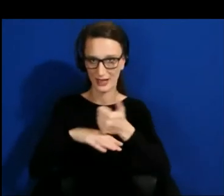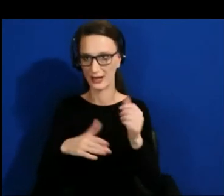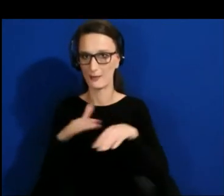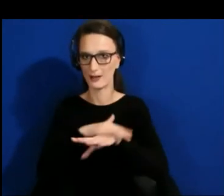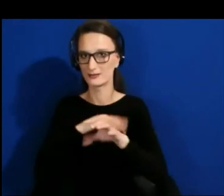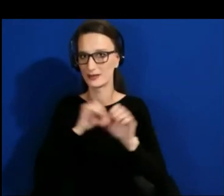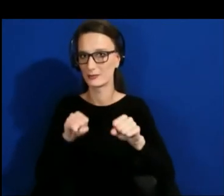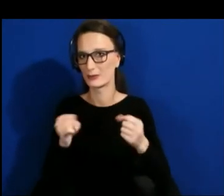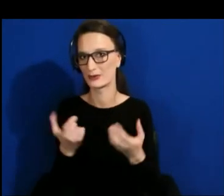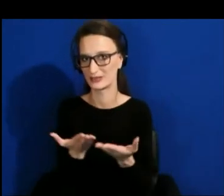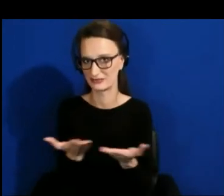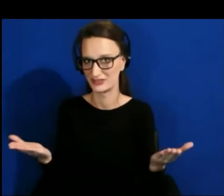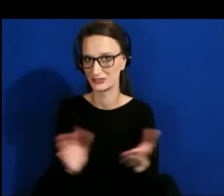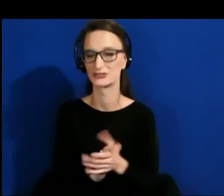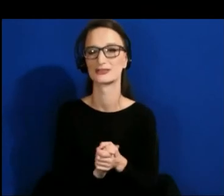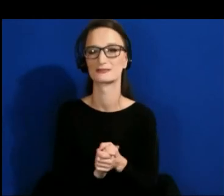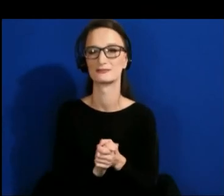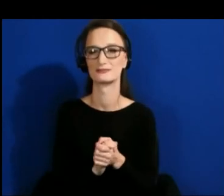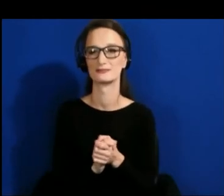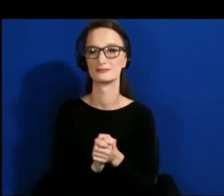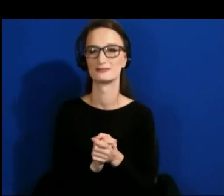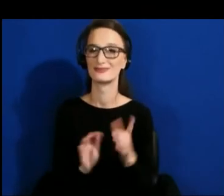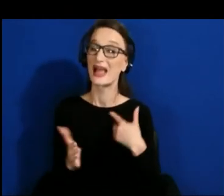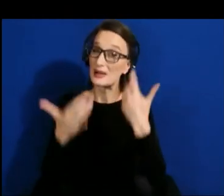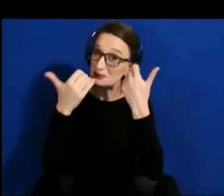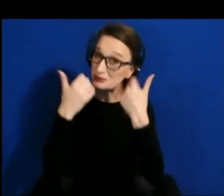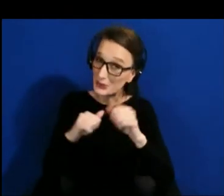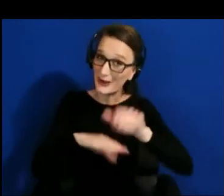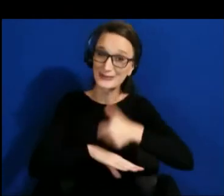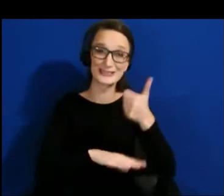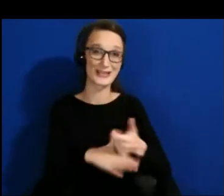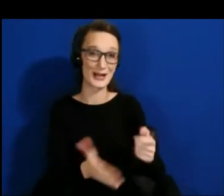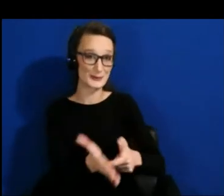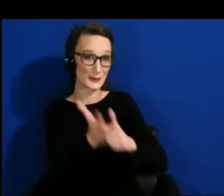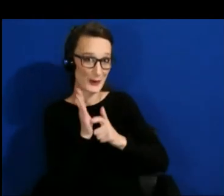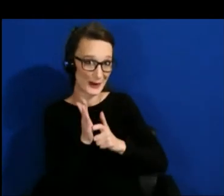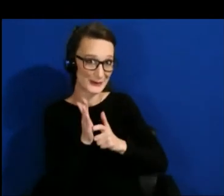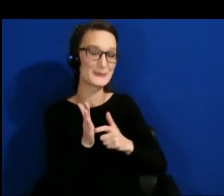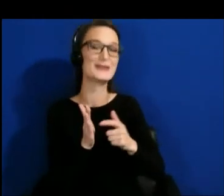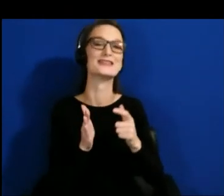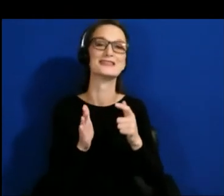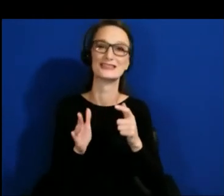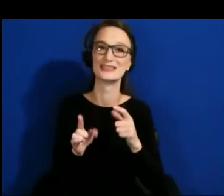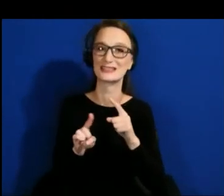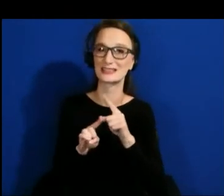I am trying to get them required. It will take time to listen to the community and get an idea of what's easy and what's not.